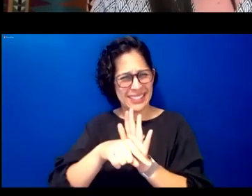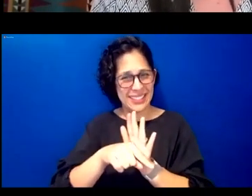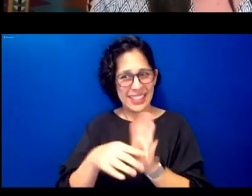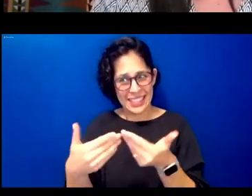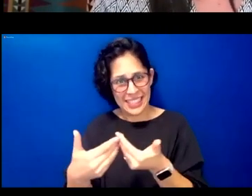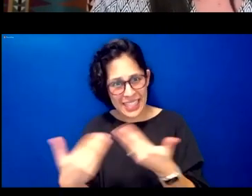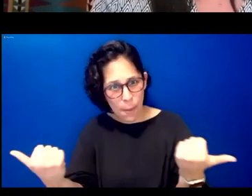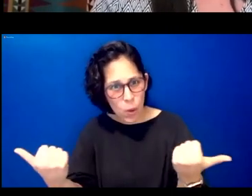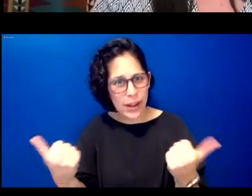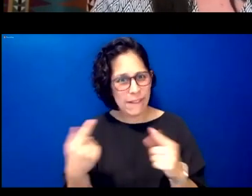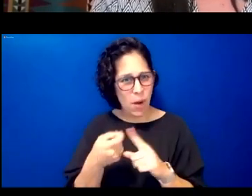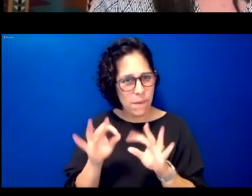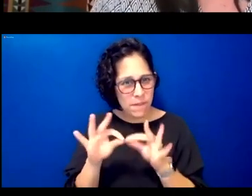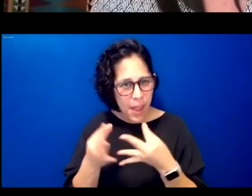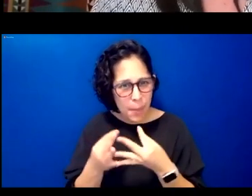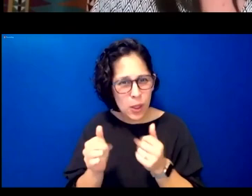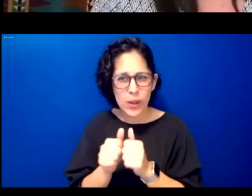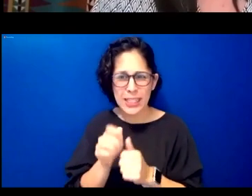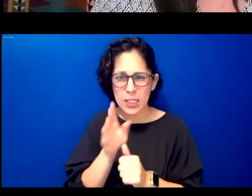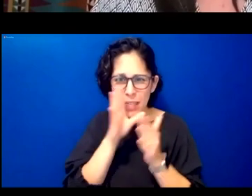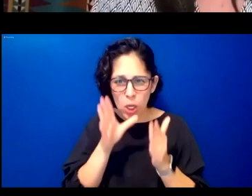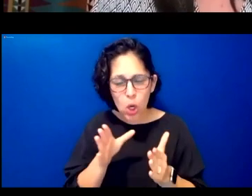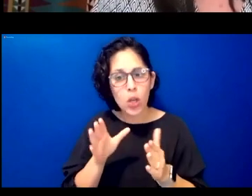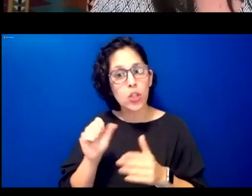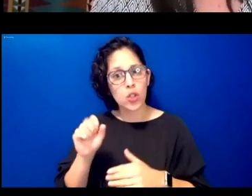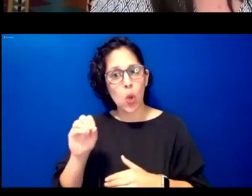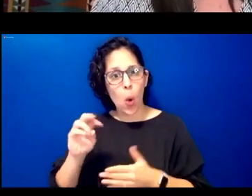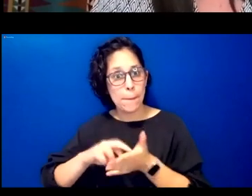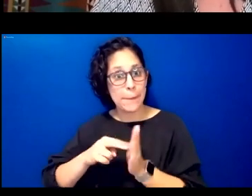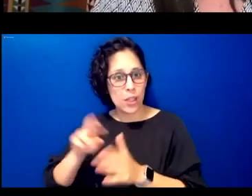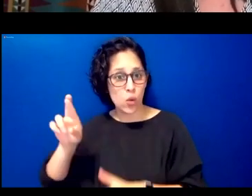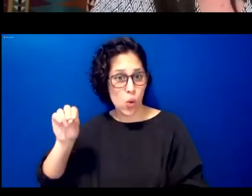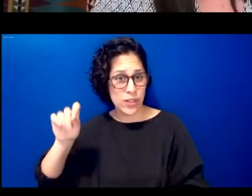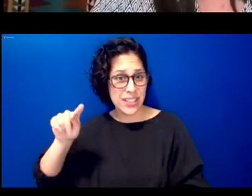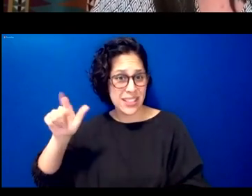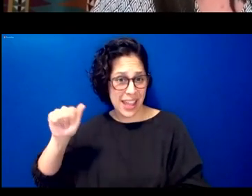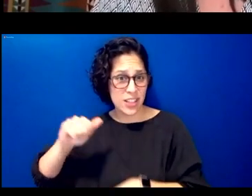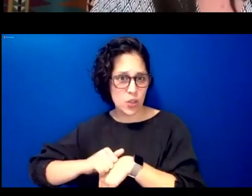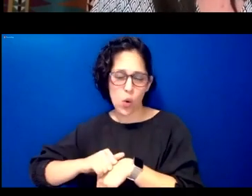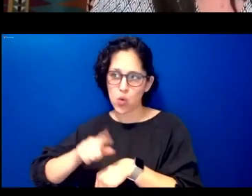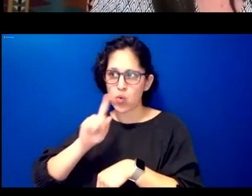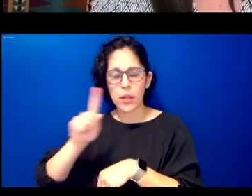and speakers and so rosetta stone chickasaw has been a really amazing tool for us during